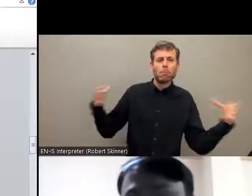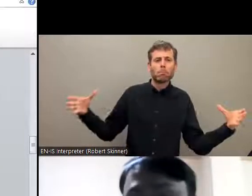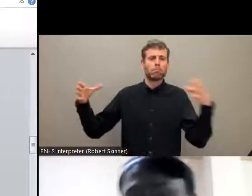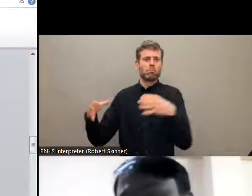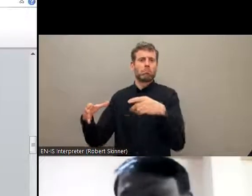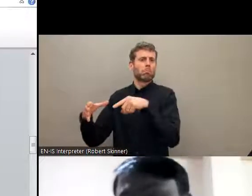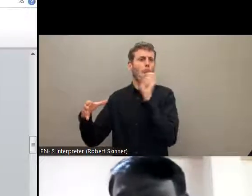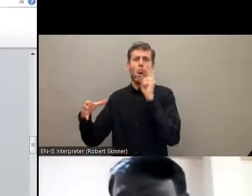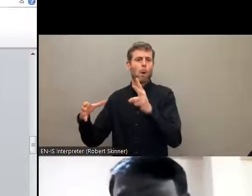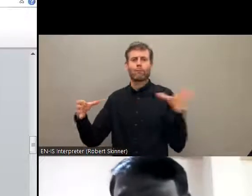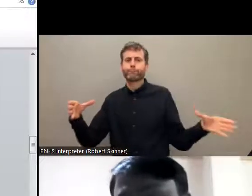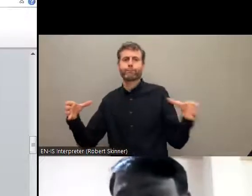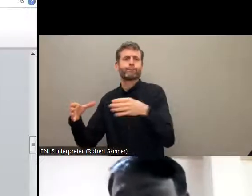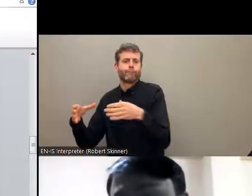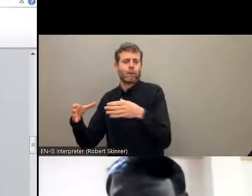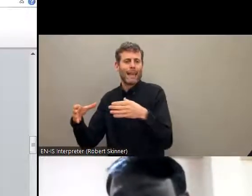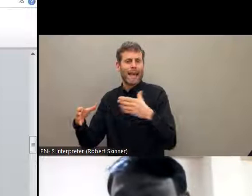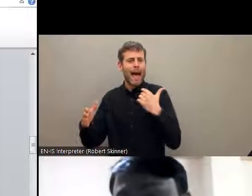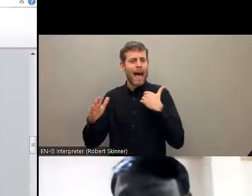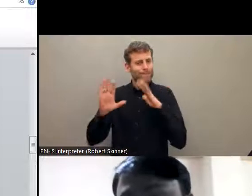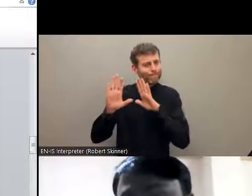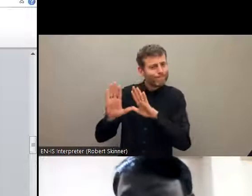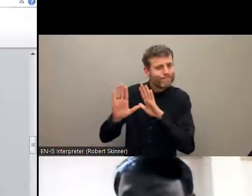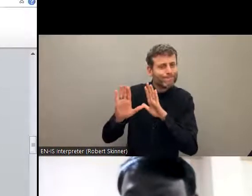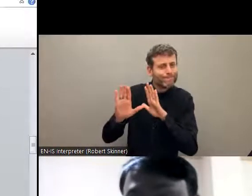Or we are talking about the